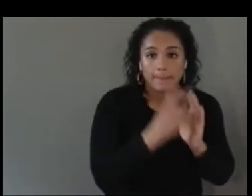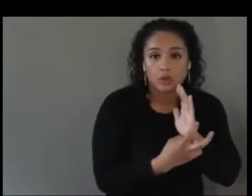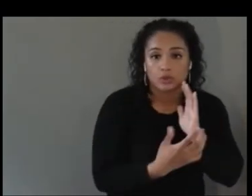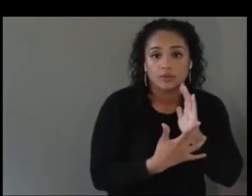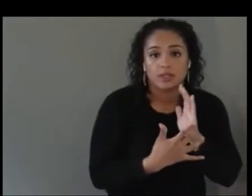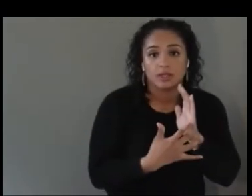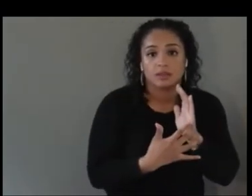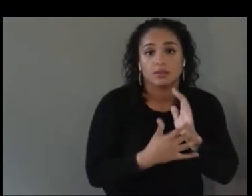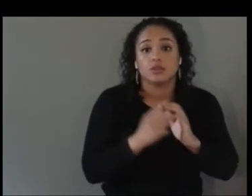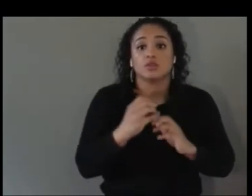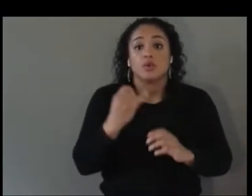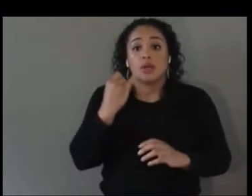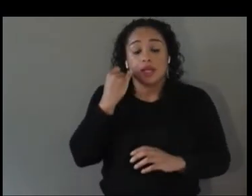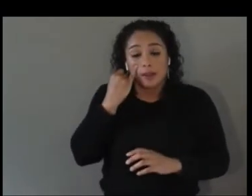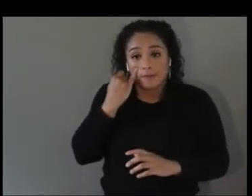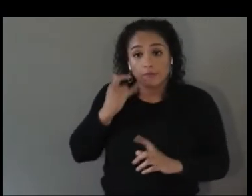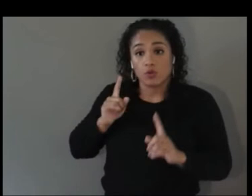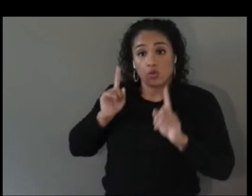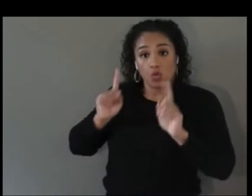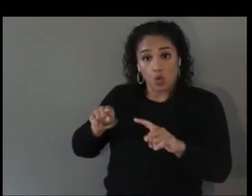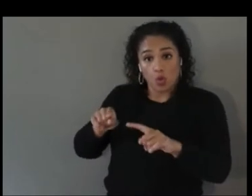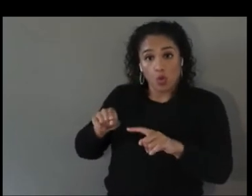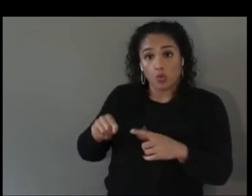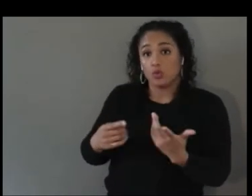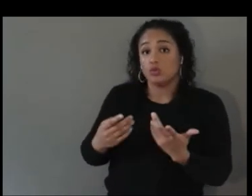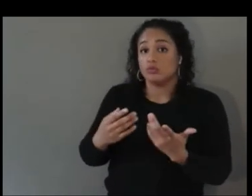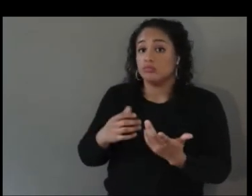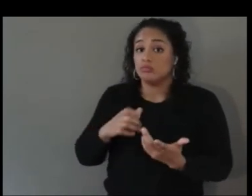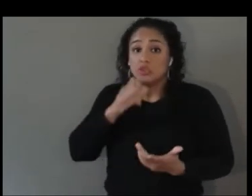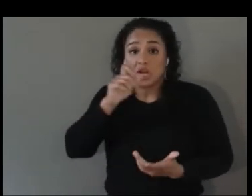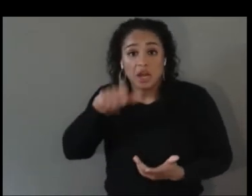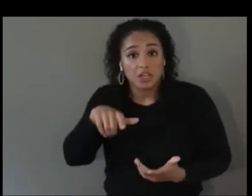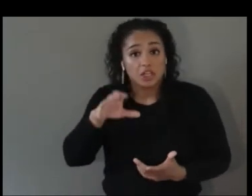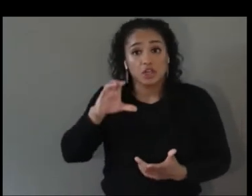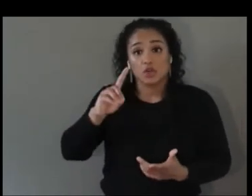you don't need to have coding skills, all you need is a little bit of help and confidence and that's